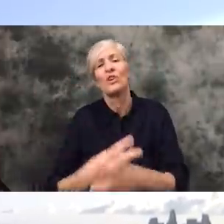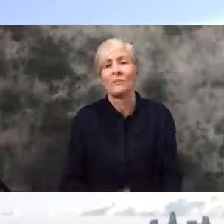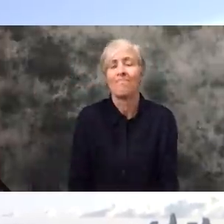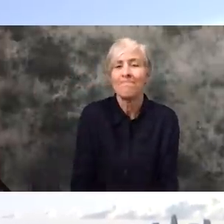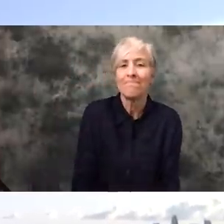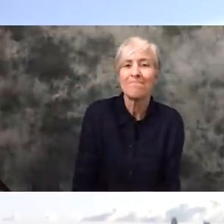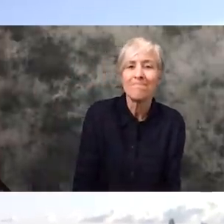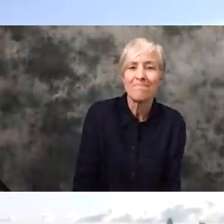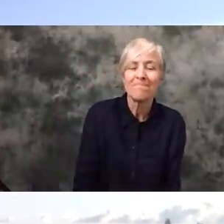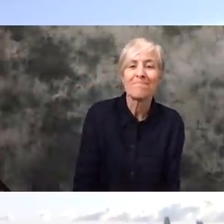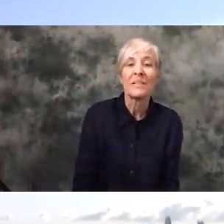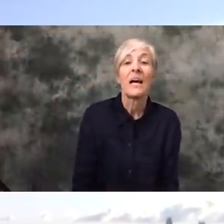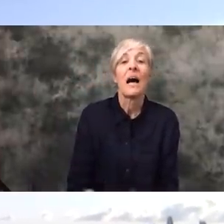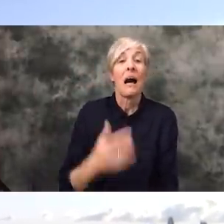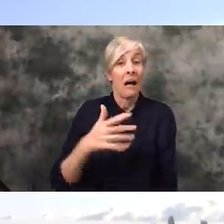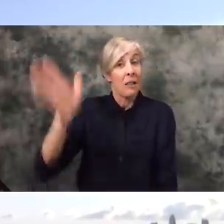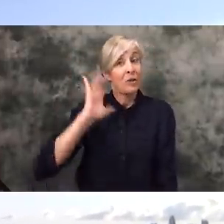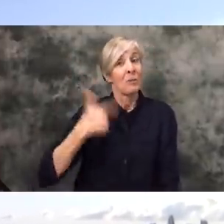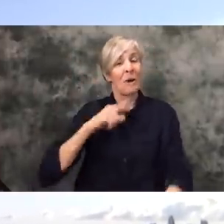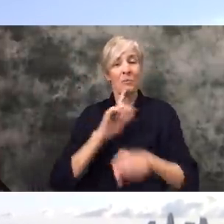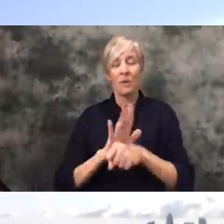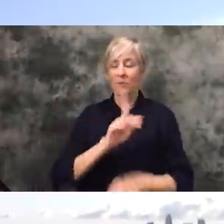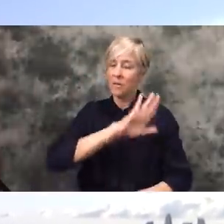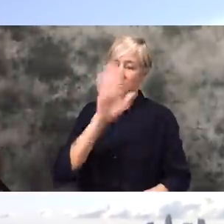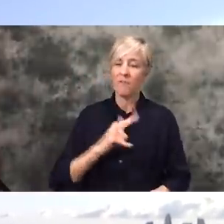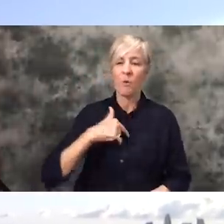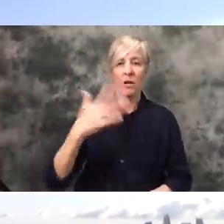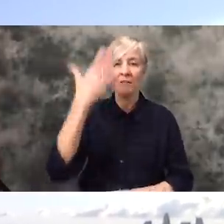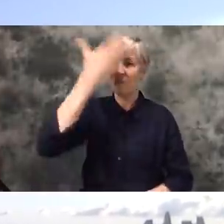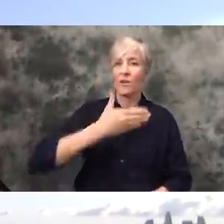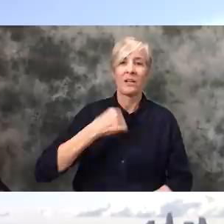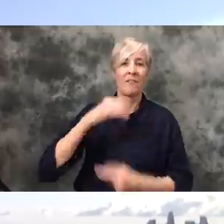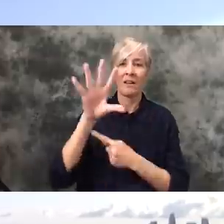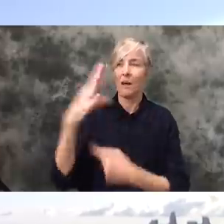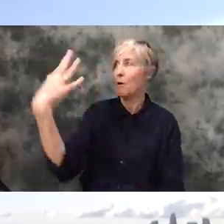I made a solemn vow that I never really wanted to be on this side of the camera